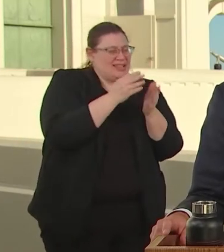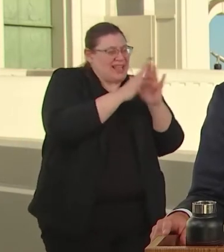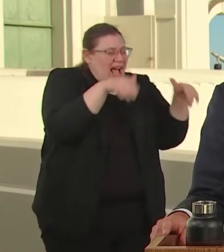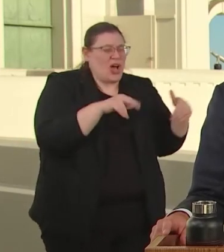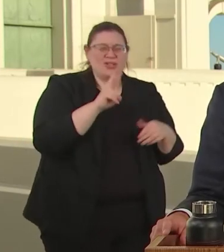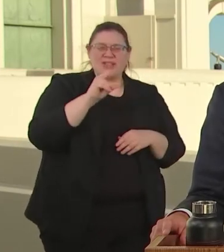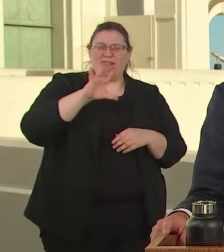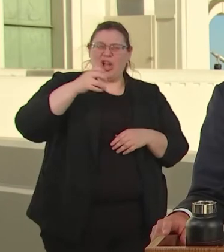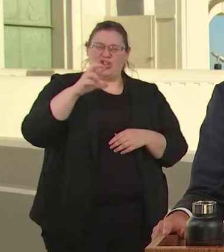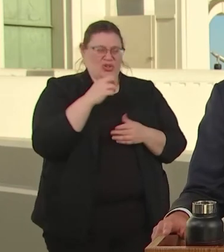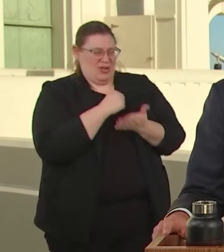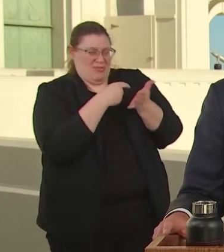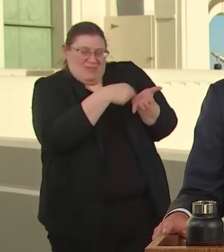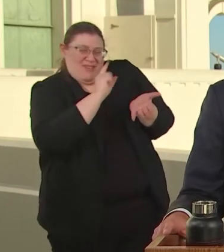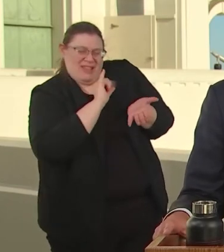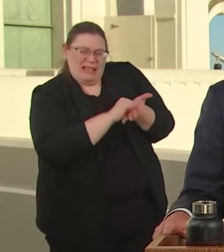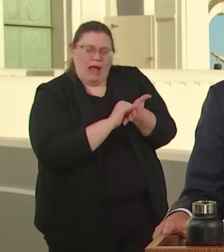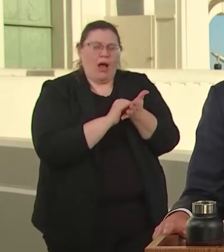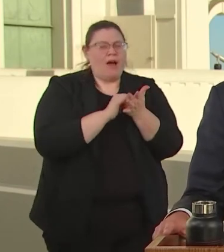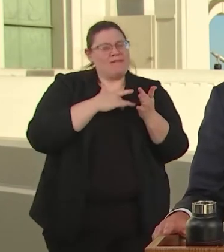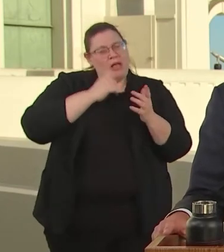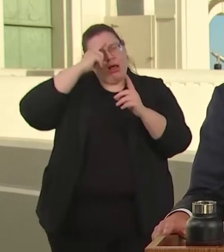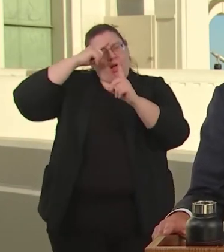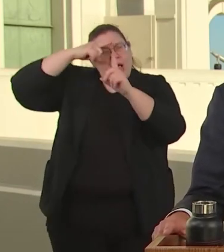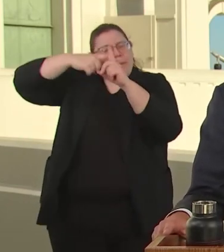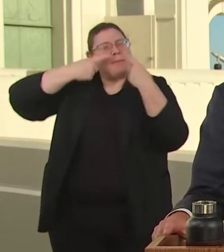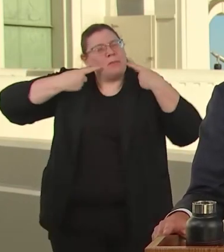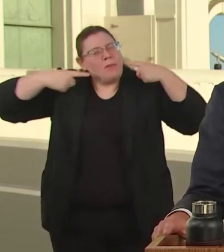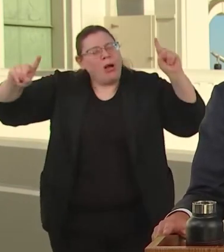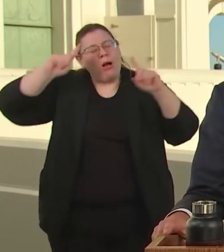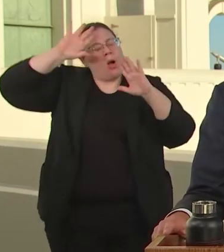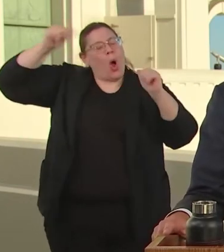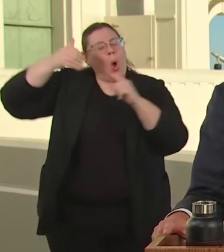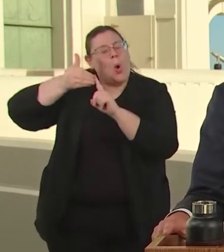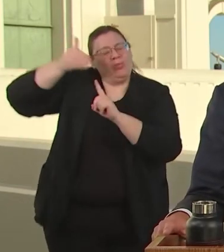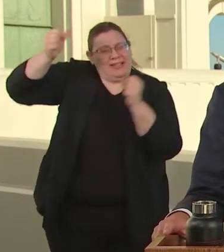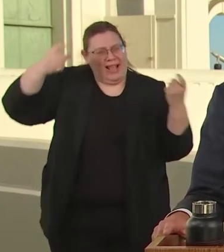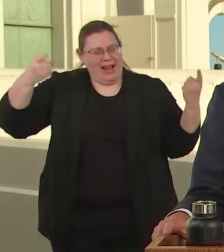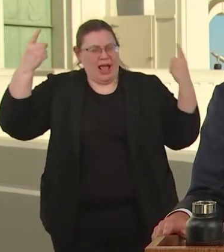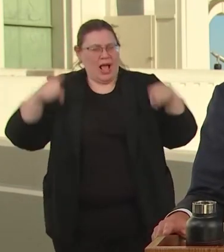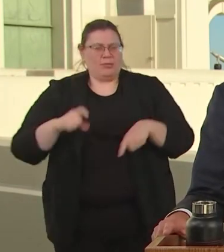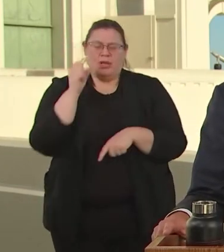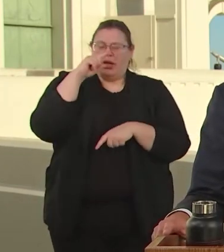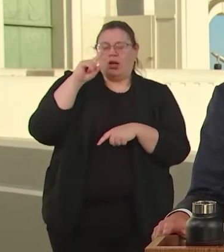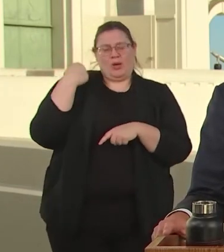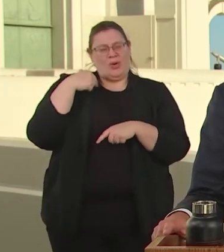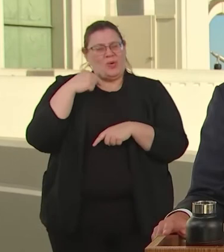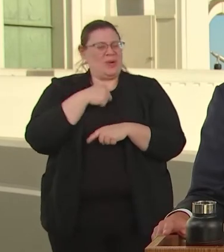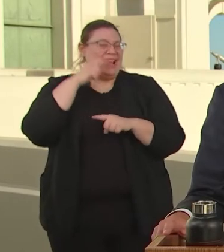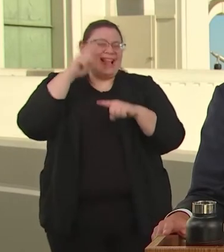AGAINST HOMELESSNESS. BUT OUR JUSTICE WILL NOT WAIT